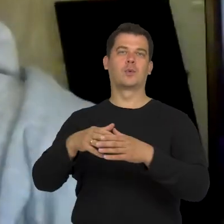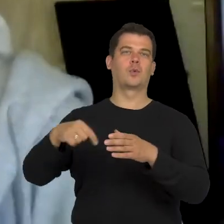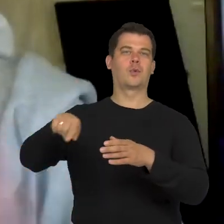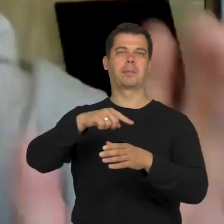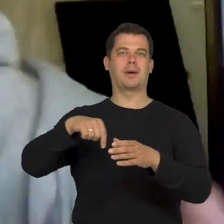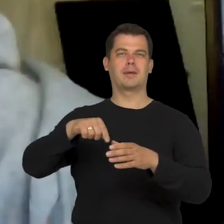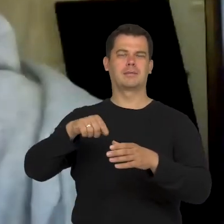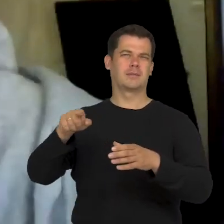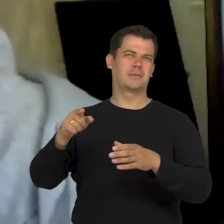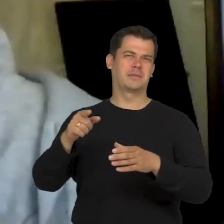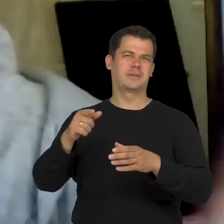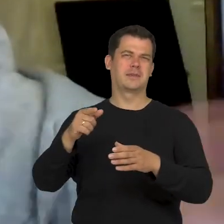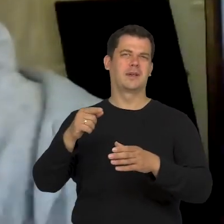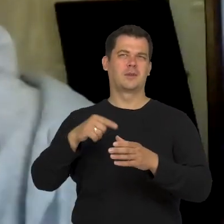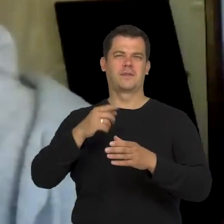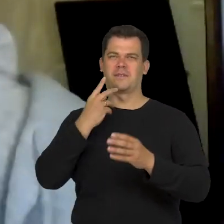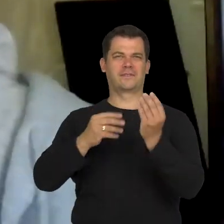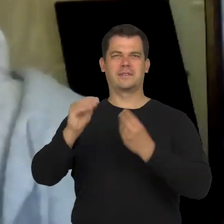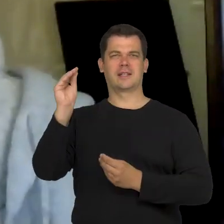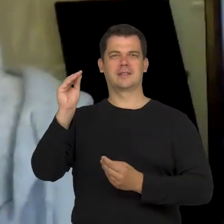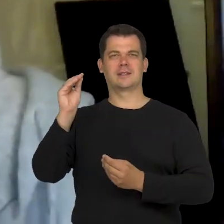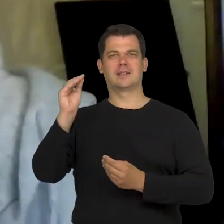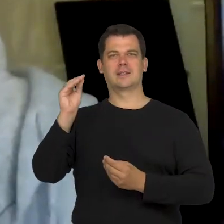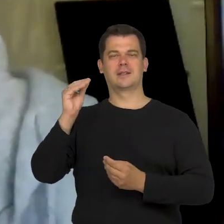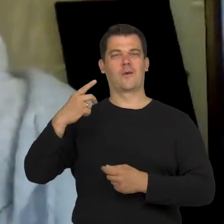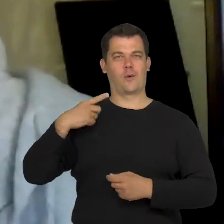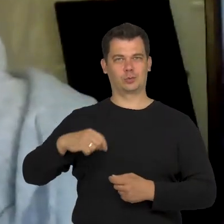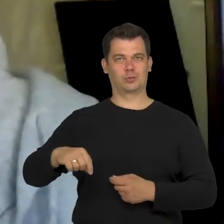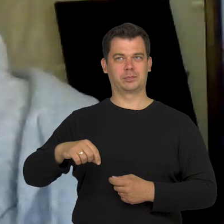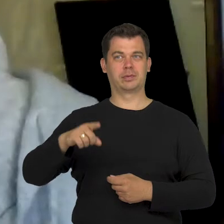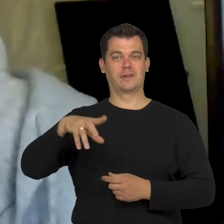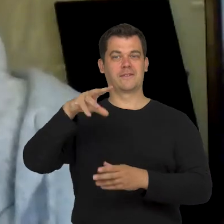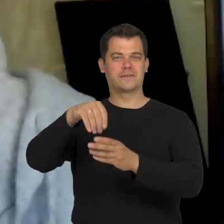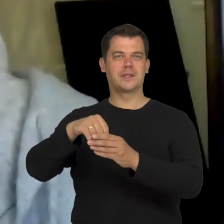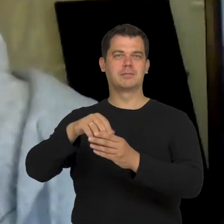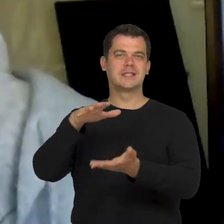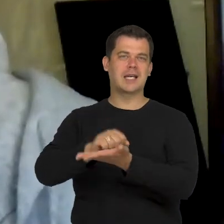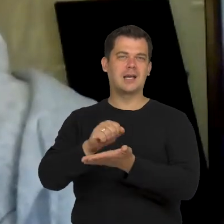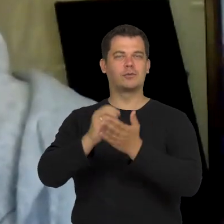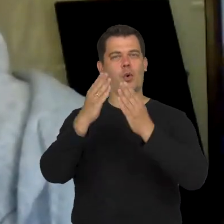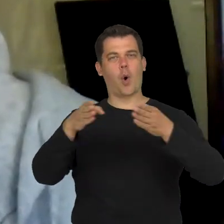Everyone, or at least the majority of people there